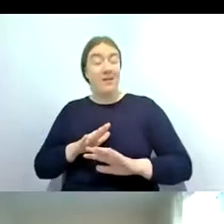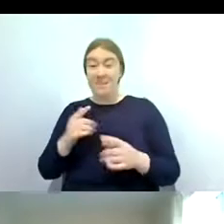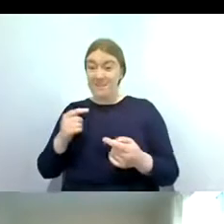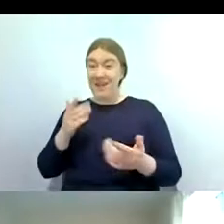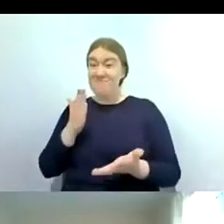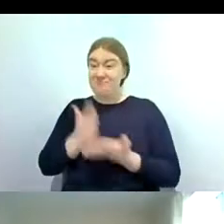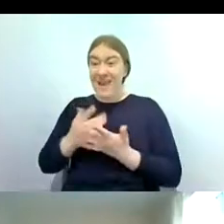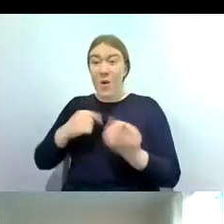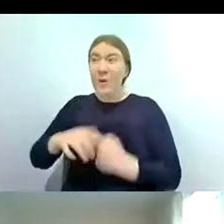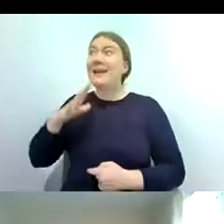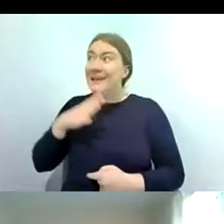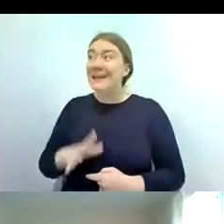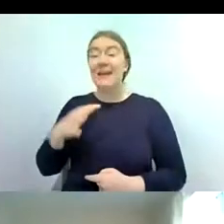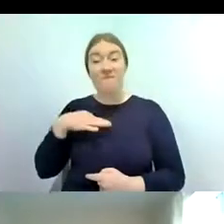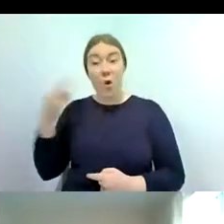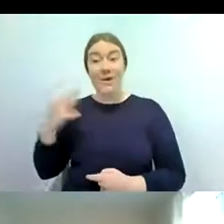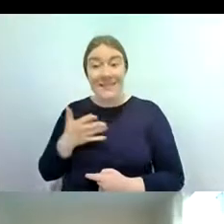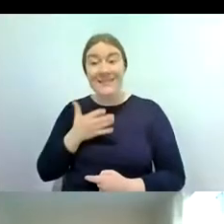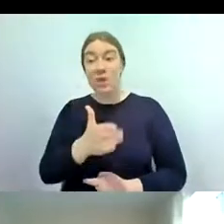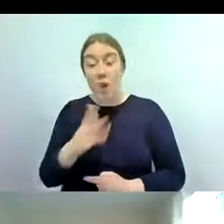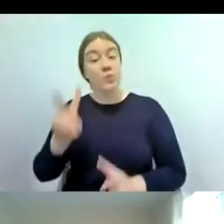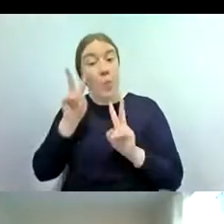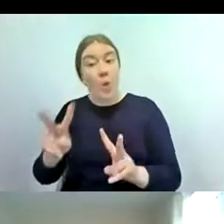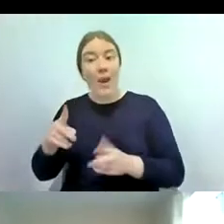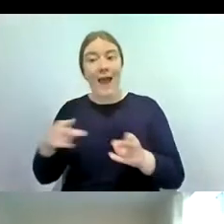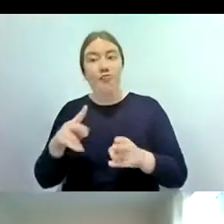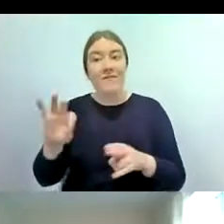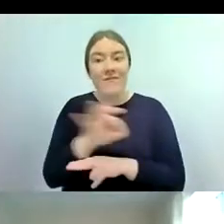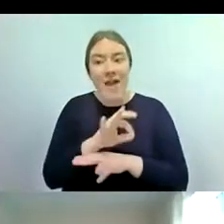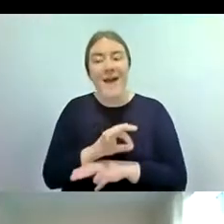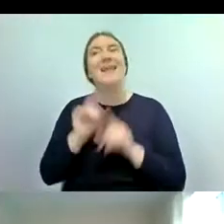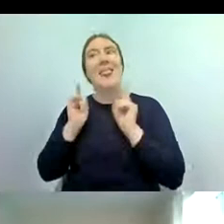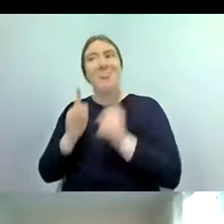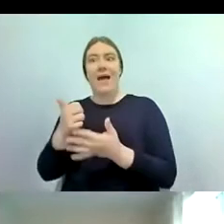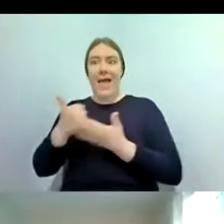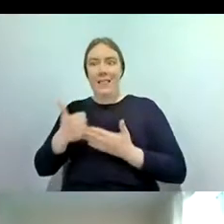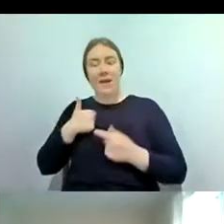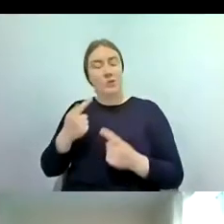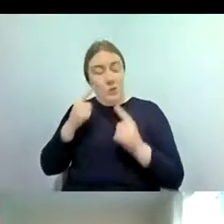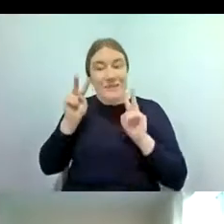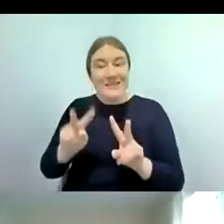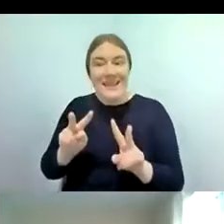looking at riverflies we'd often miss these changes in river water quality and by having